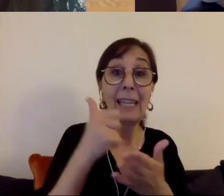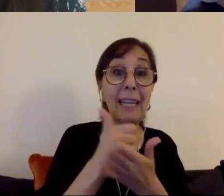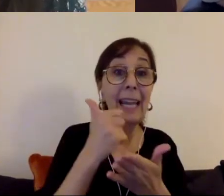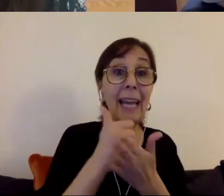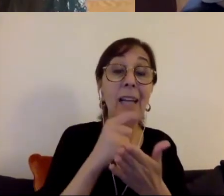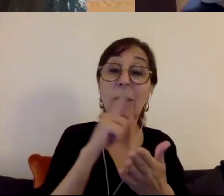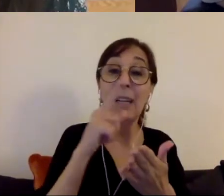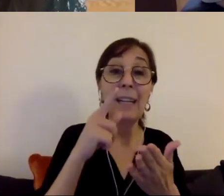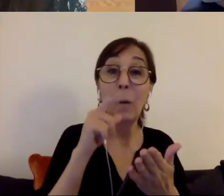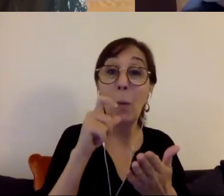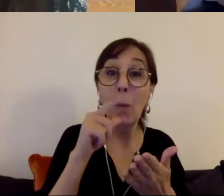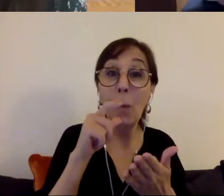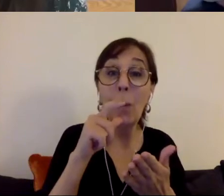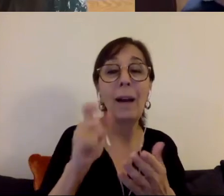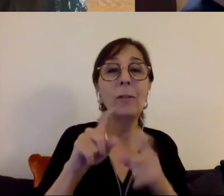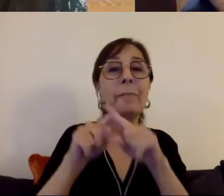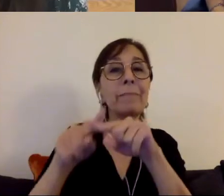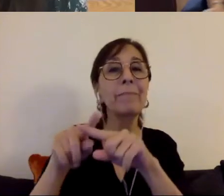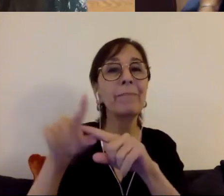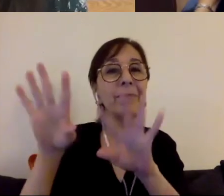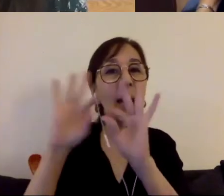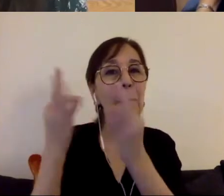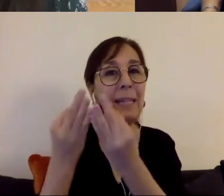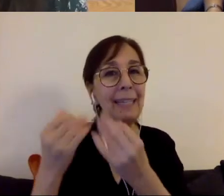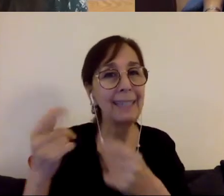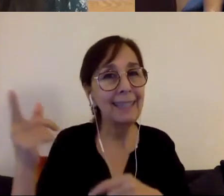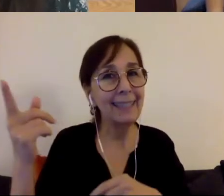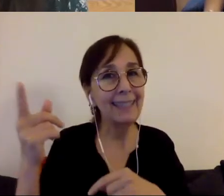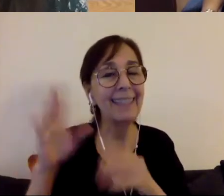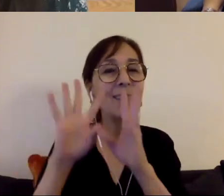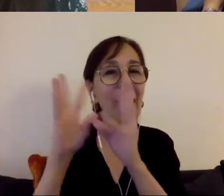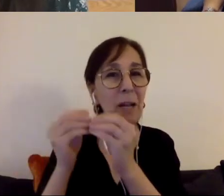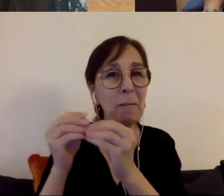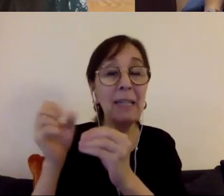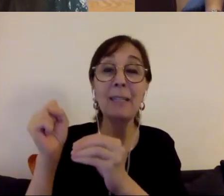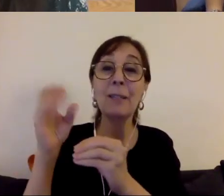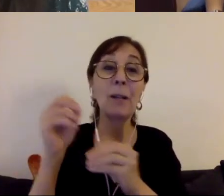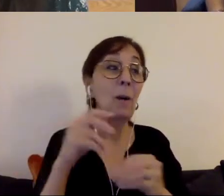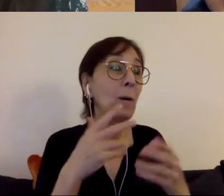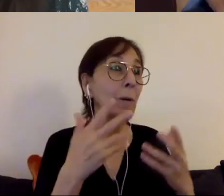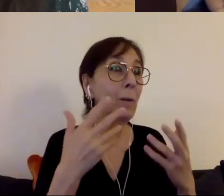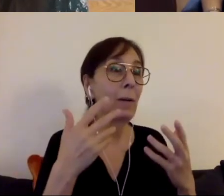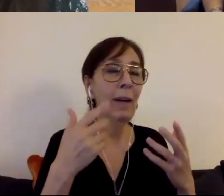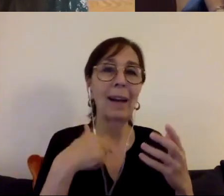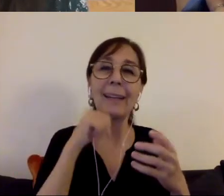families. So I didn't really have the freedom to decide